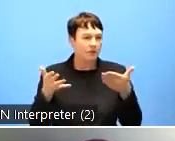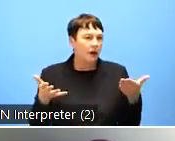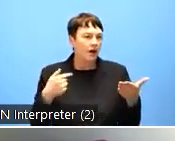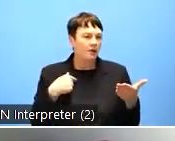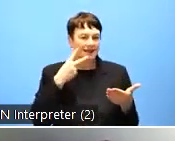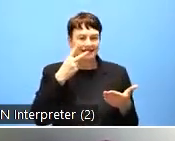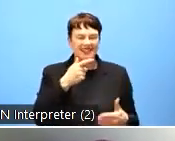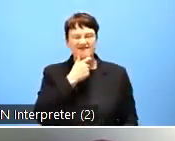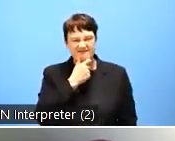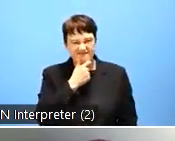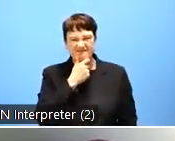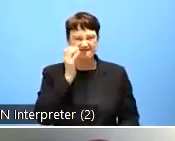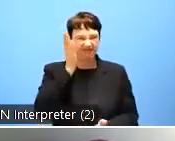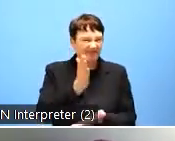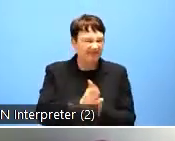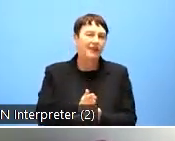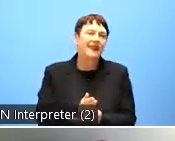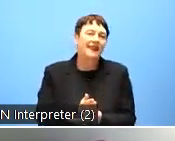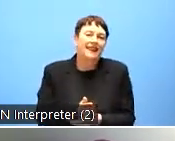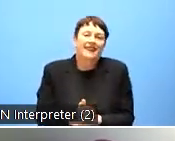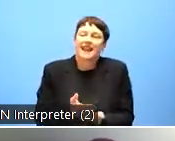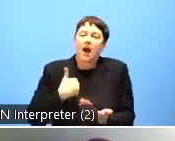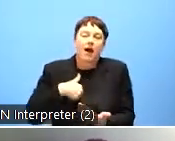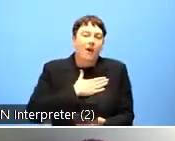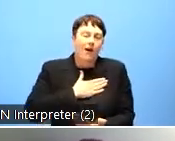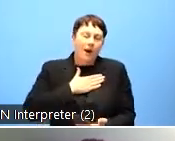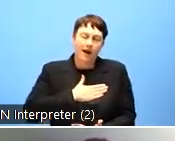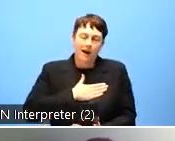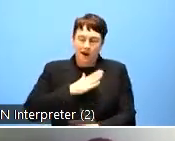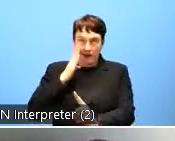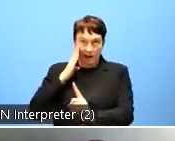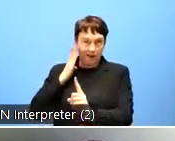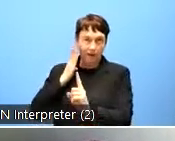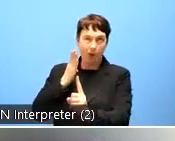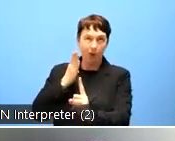presenting achieving the goal that you pursue when you access a public website which is